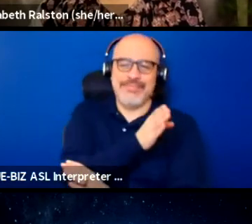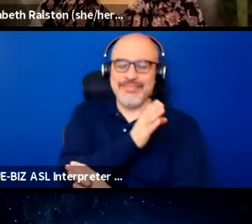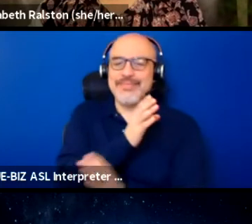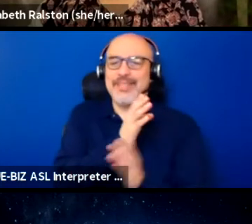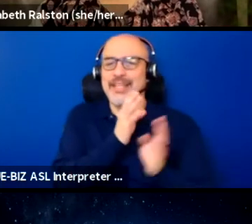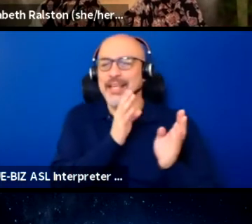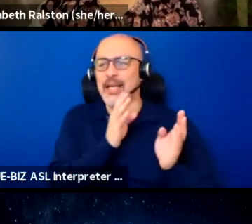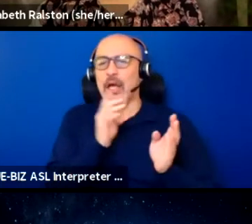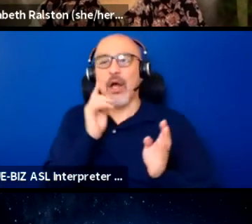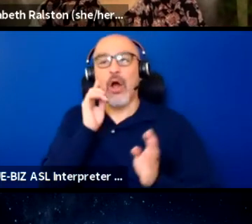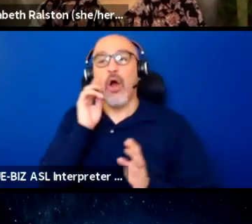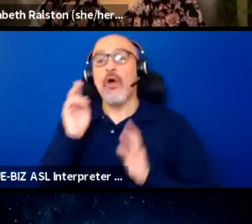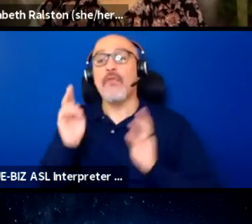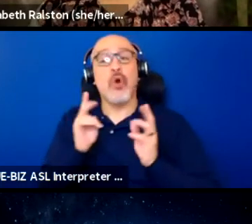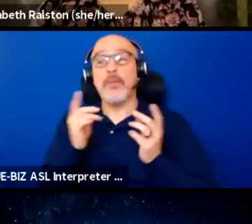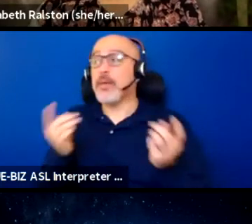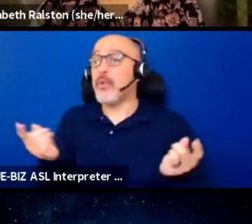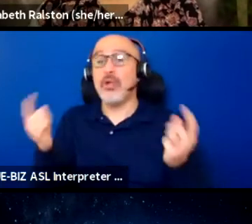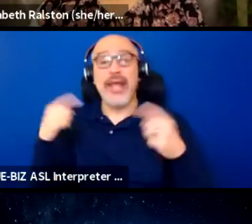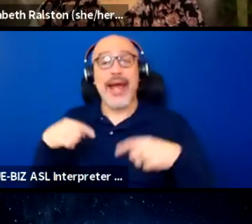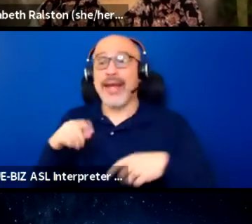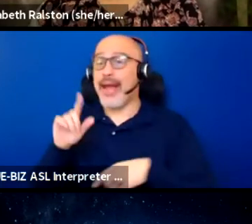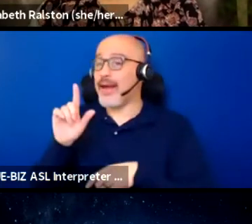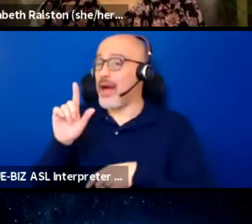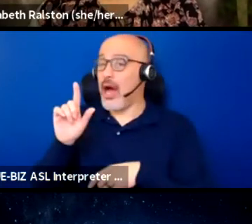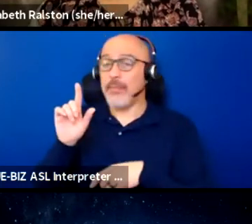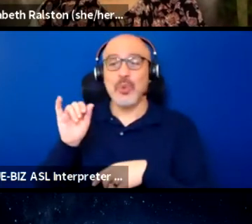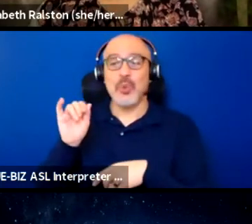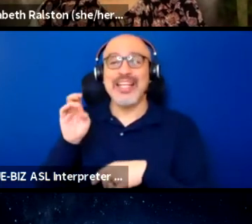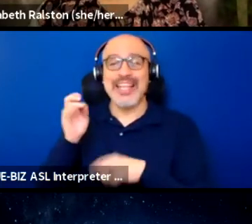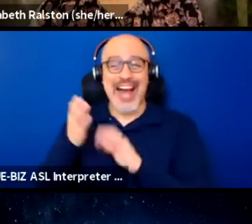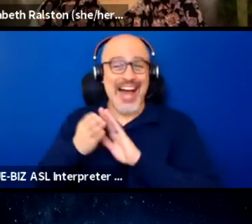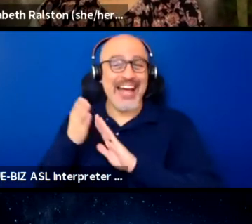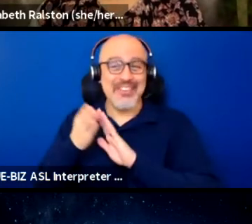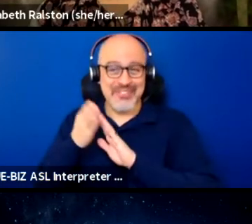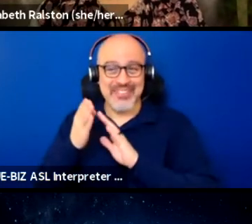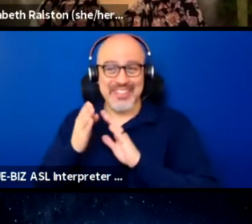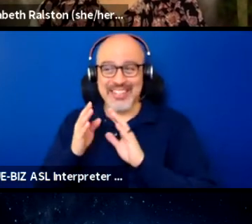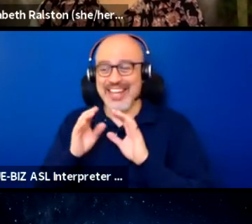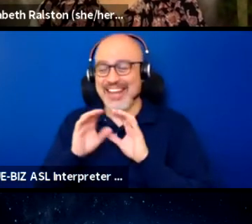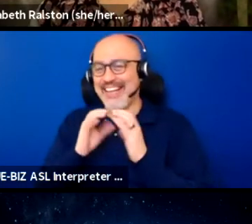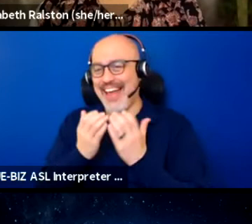the live classes during the school day to access after school is over,